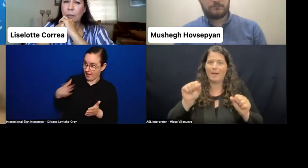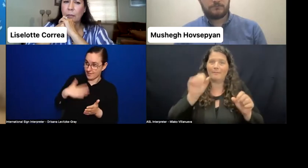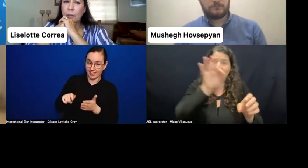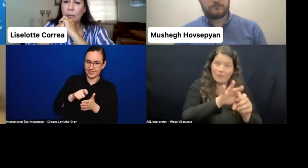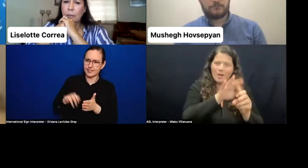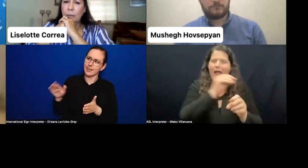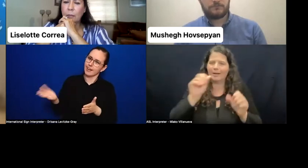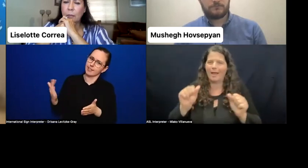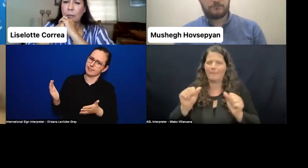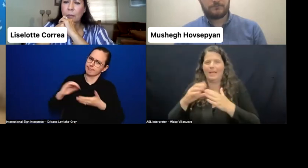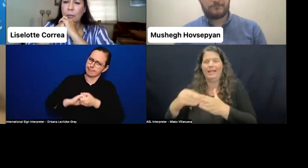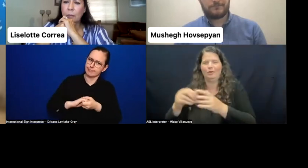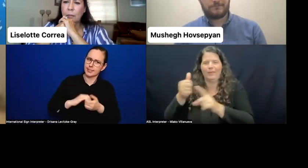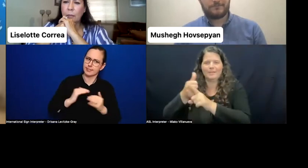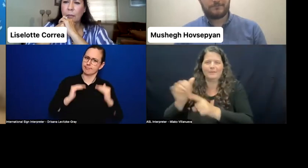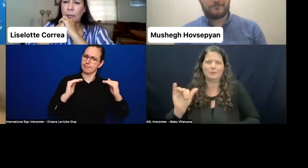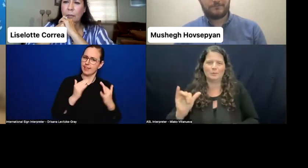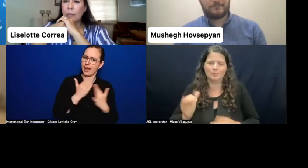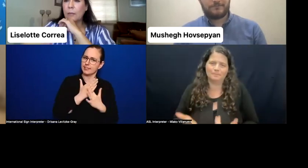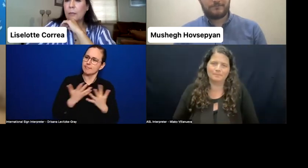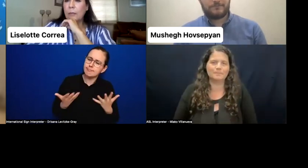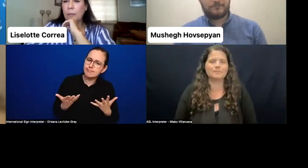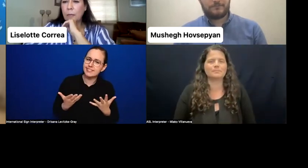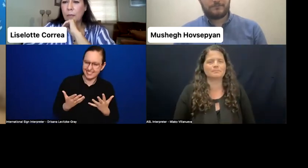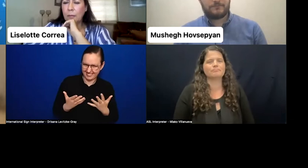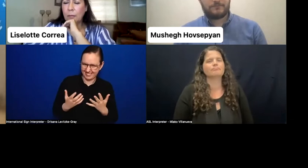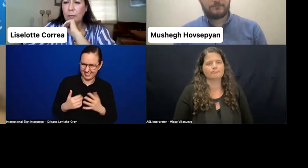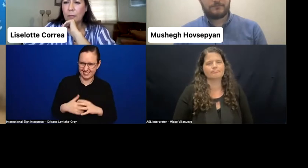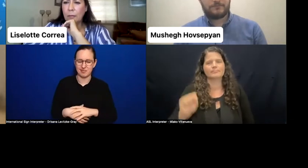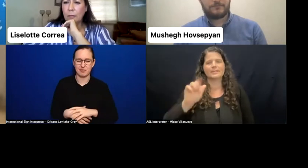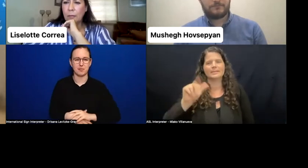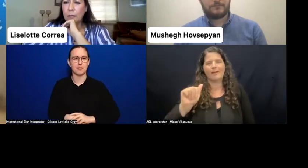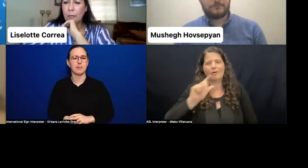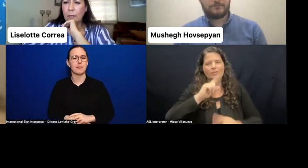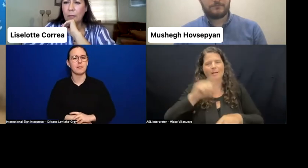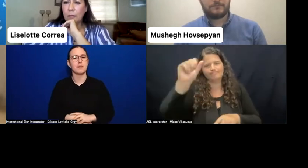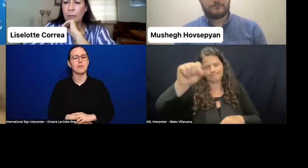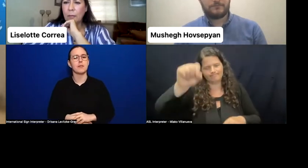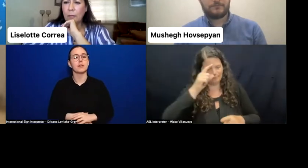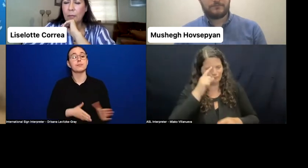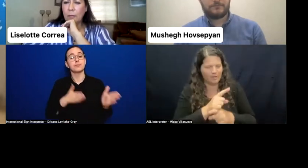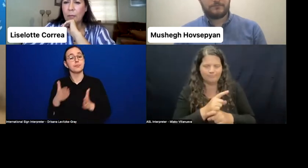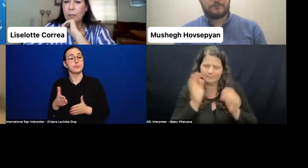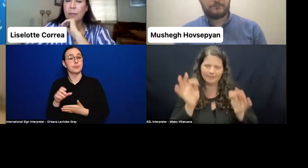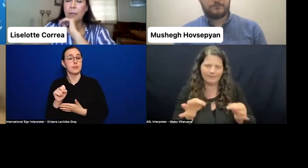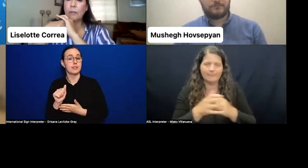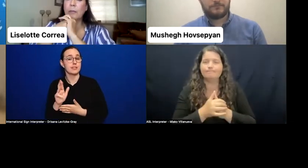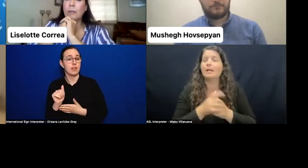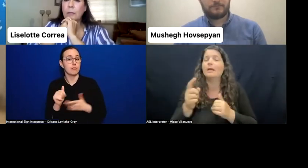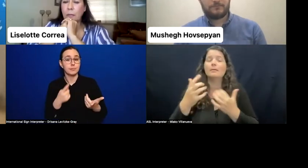Definitely. To our community, I would love for you to think about any questions for Senator Kaltayeva on what she said.